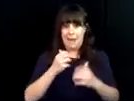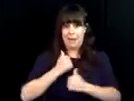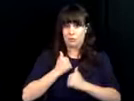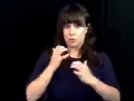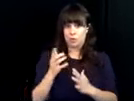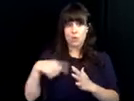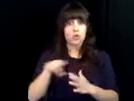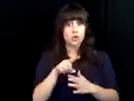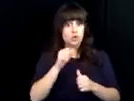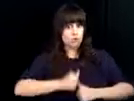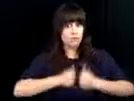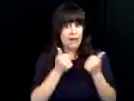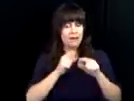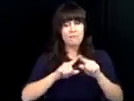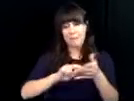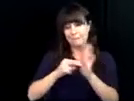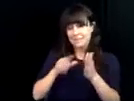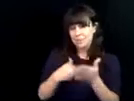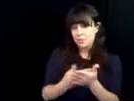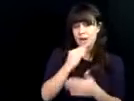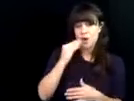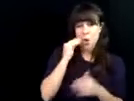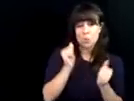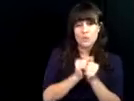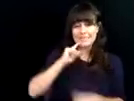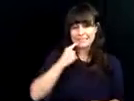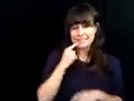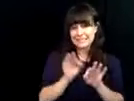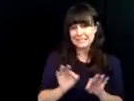During that war modern medicine allowed